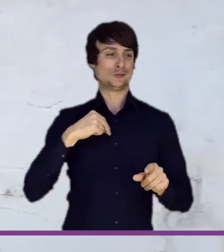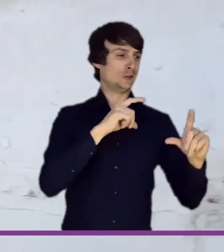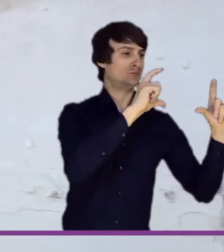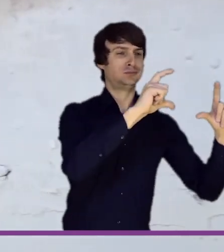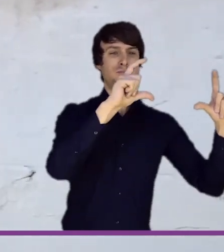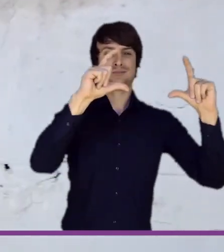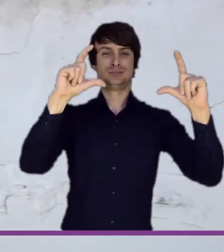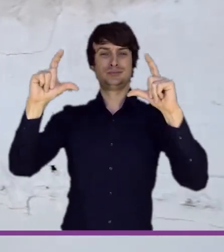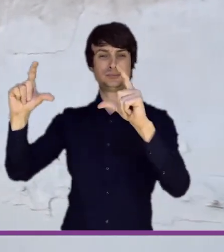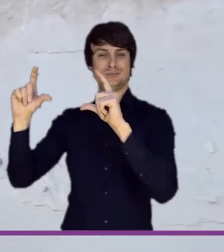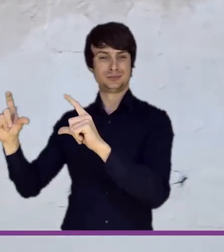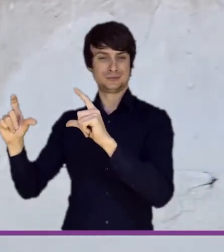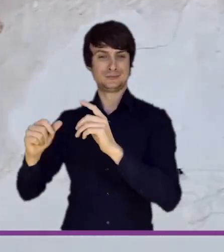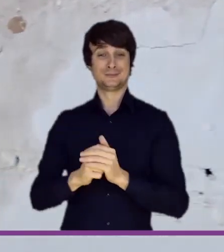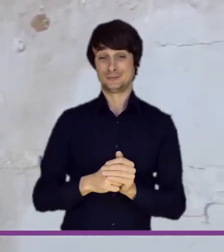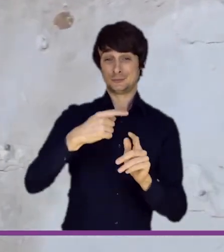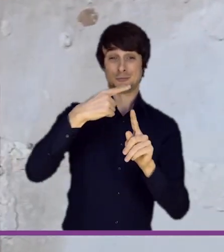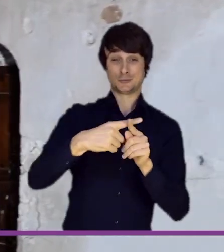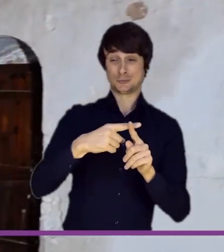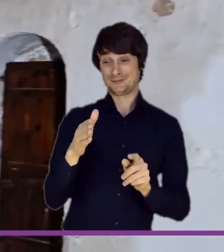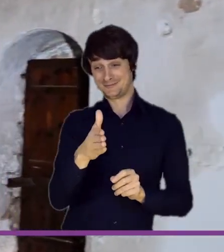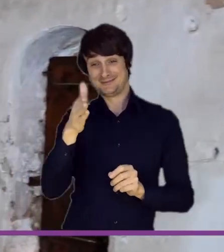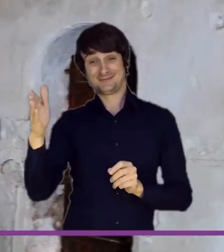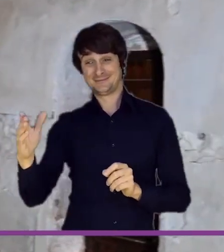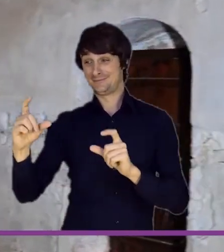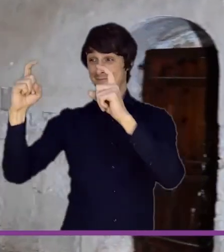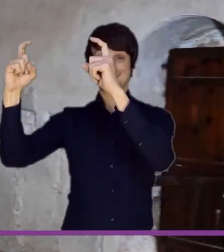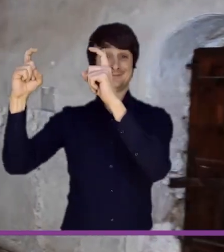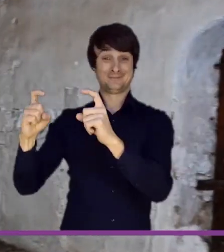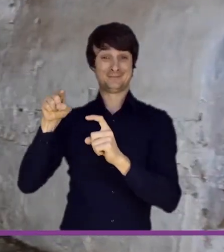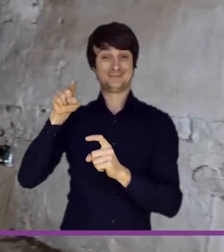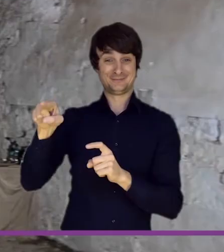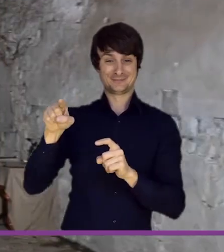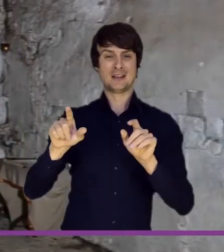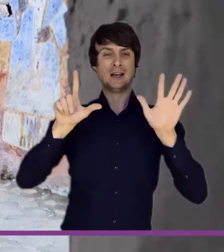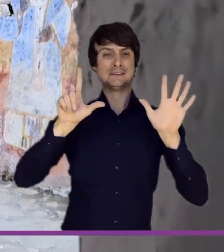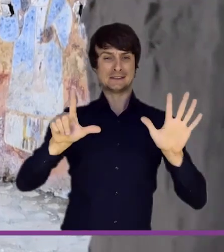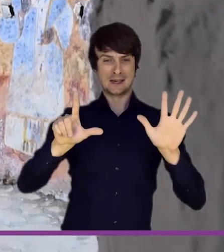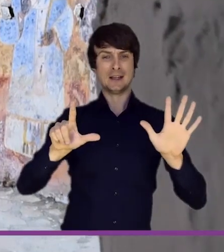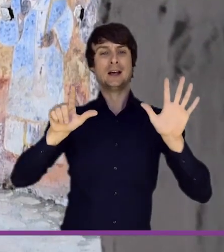floral motifs. In the northeast corner of the church was a walled stone tablet with